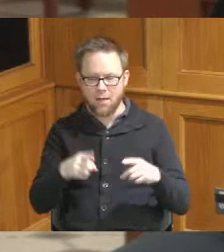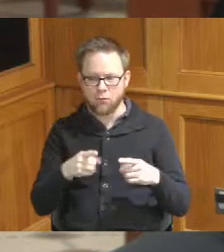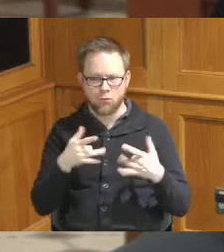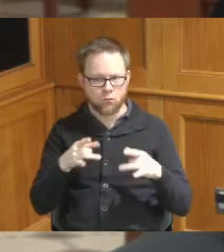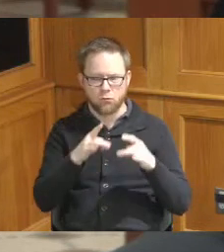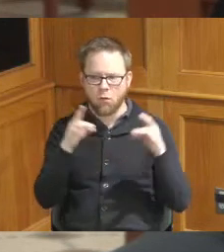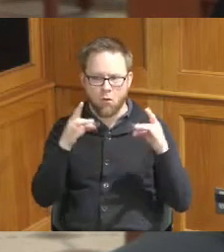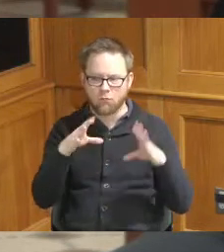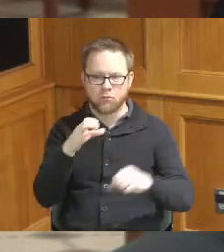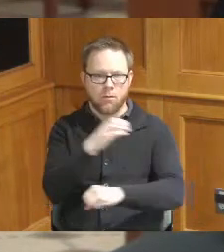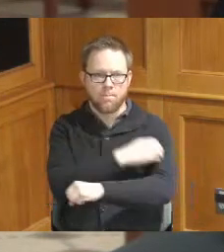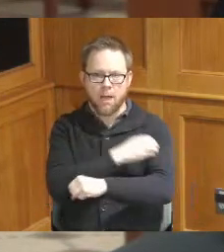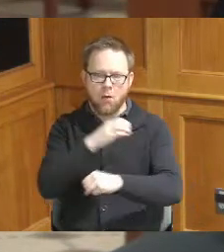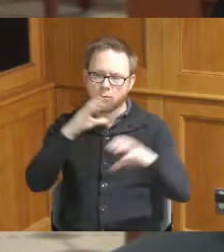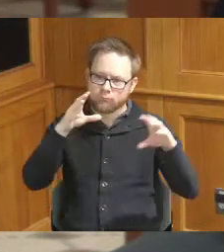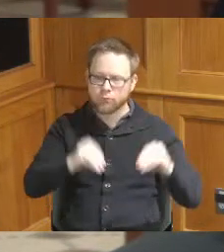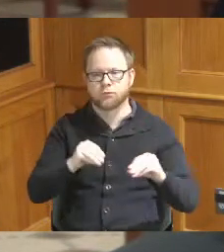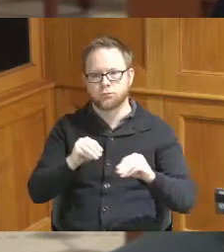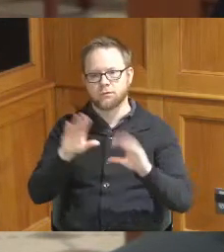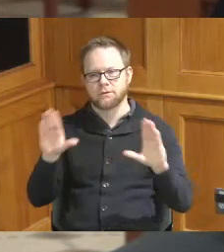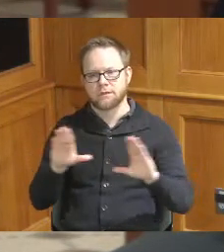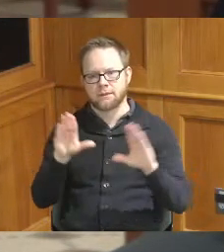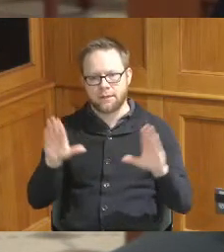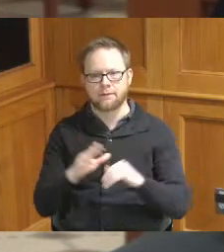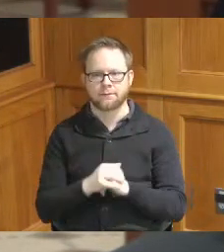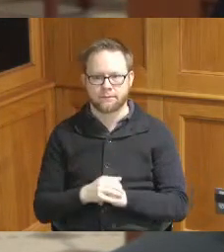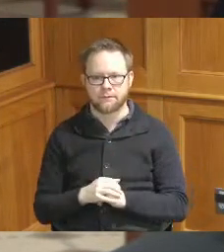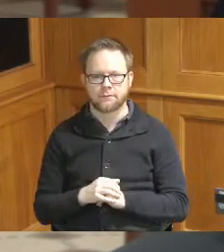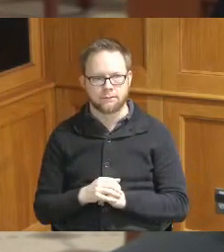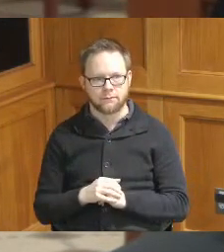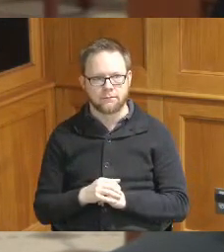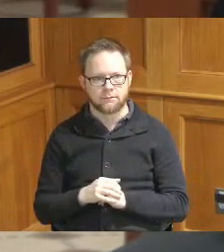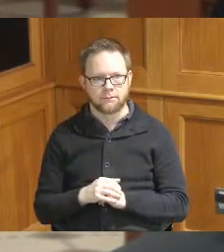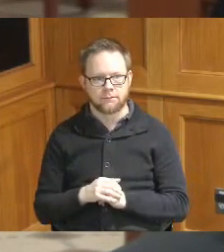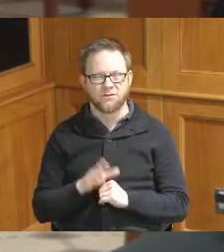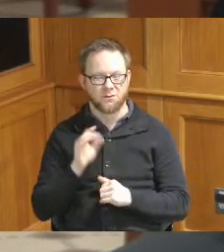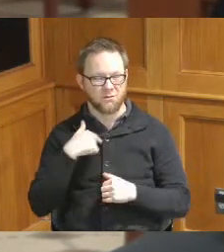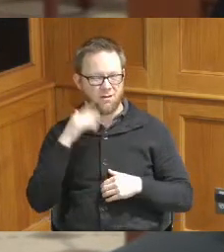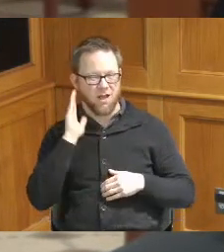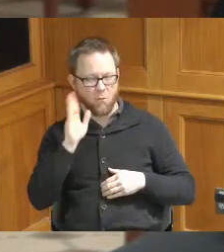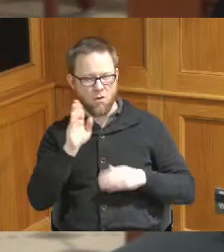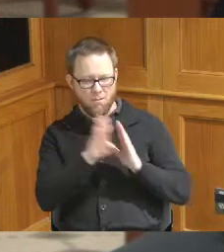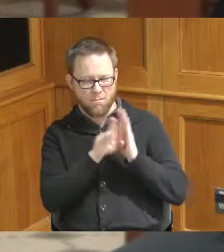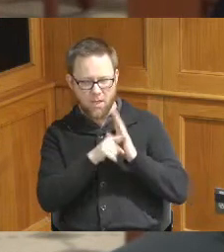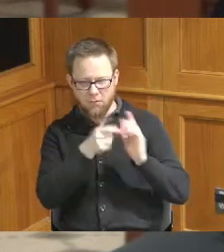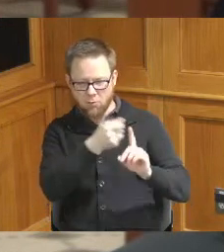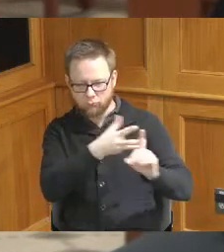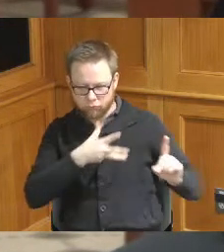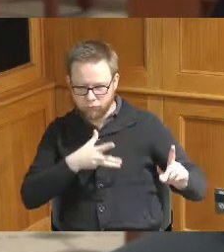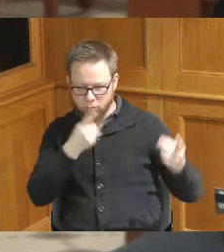of failure on Sunday and I'm going to get into the background and what happened but I do just